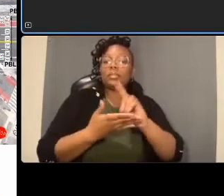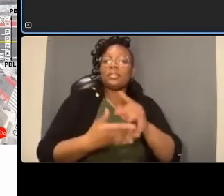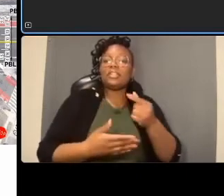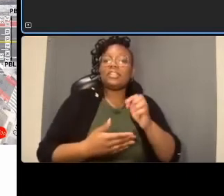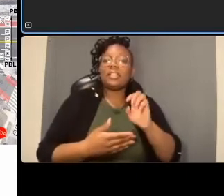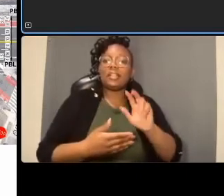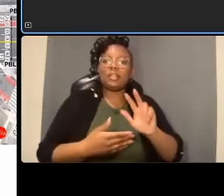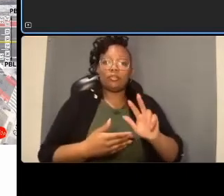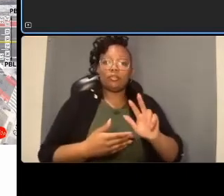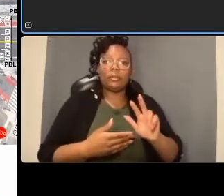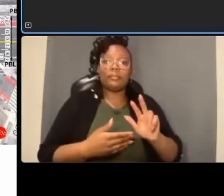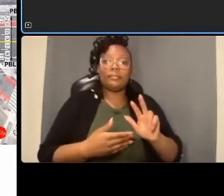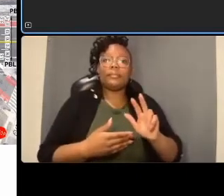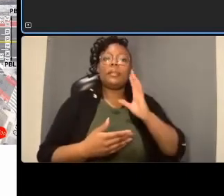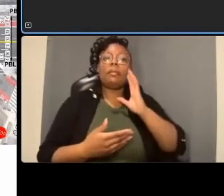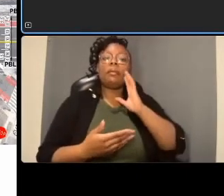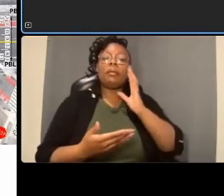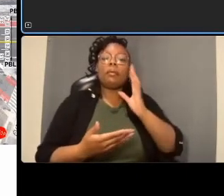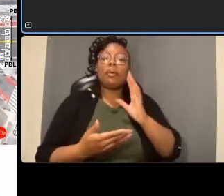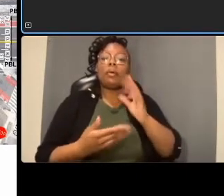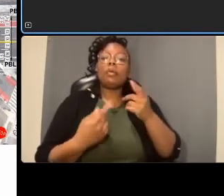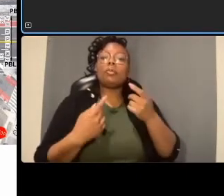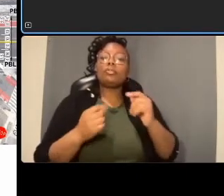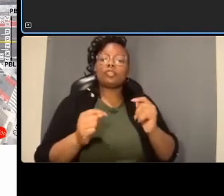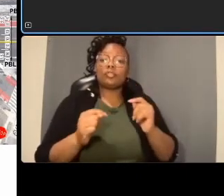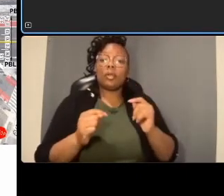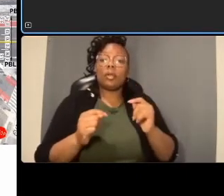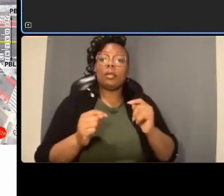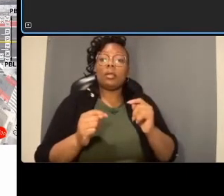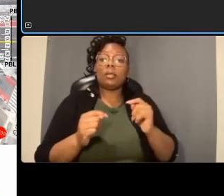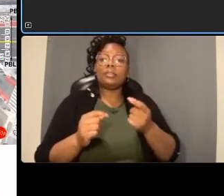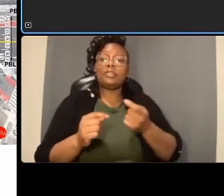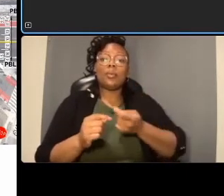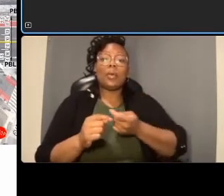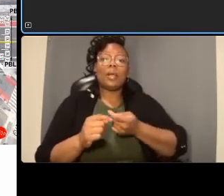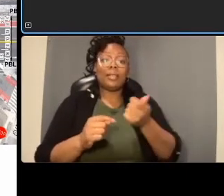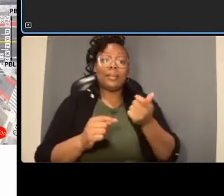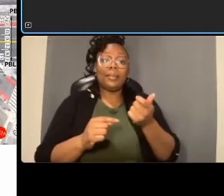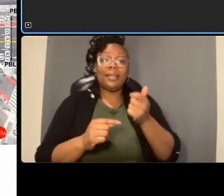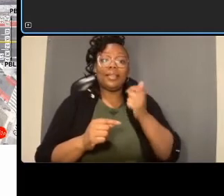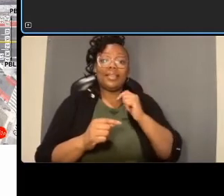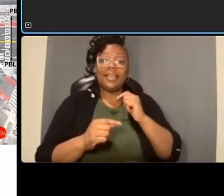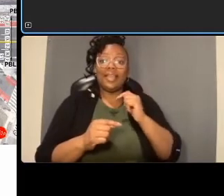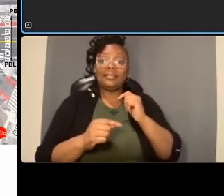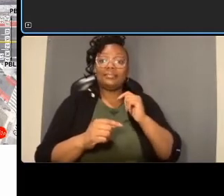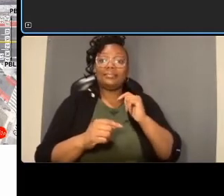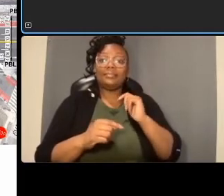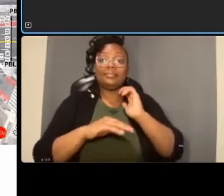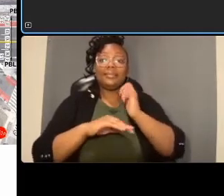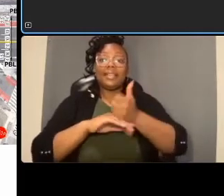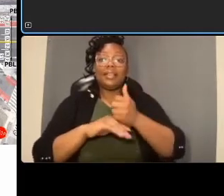that dedicated what we call a slip lane for the right turning vehicles and have the cars uh turn